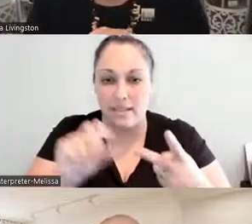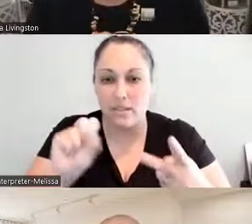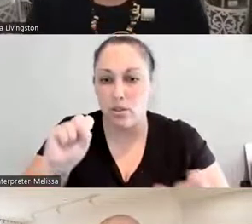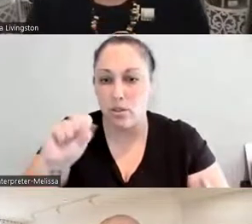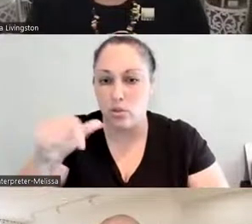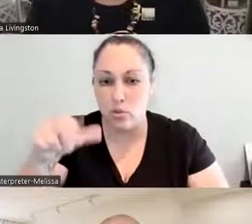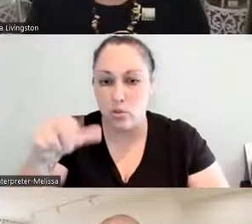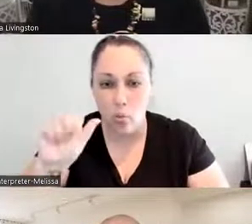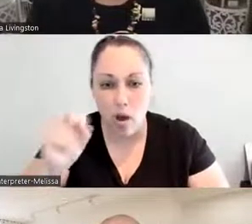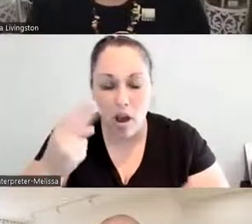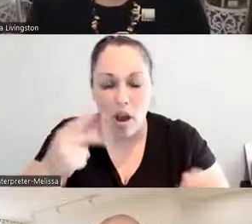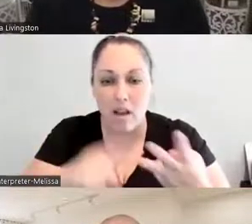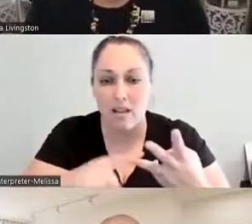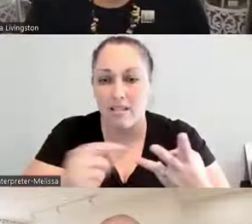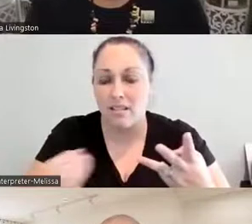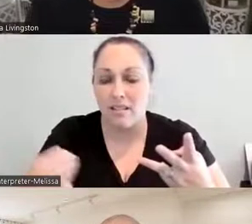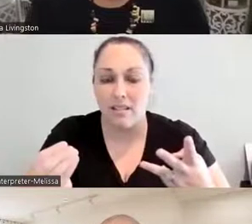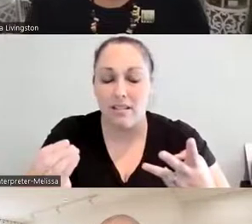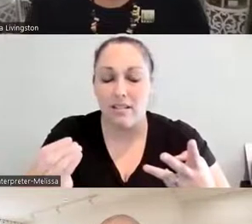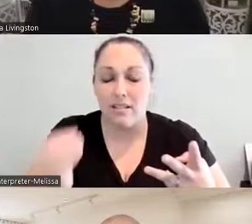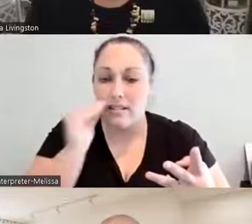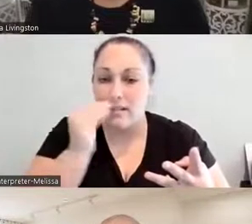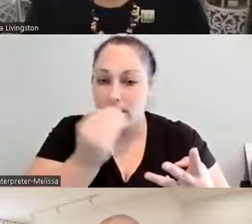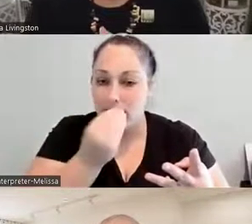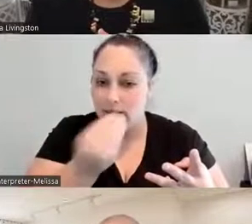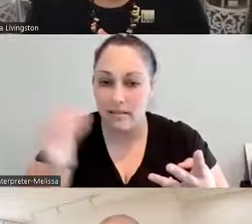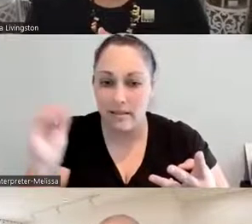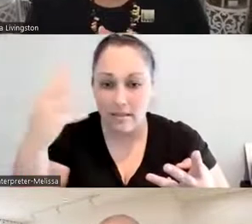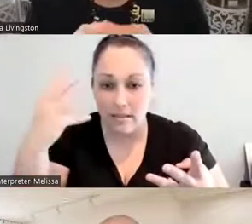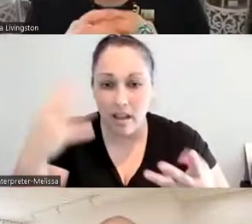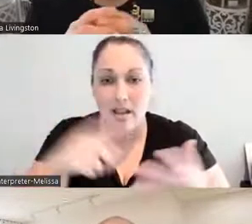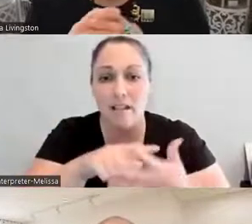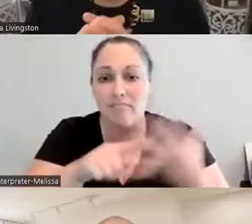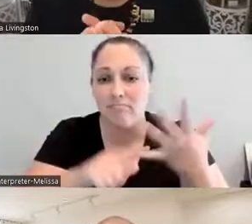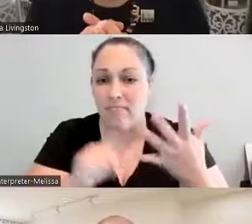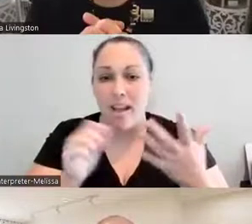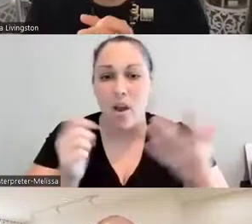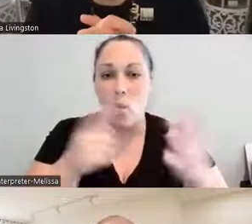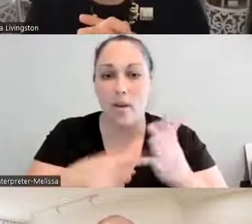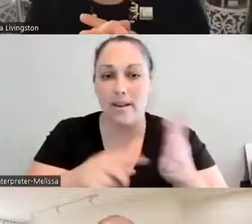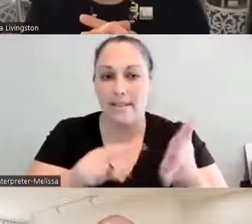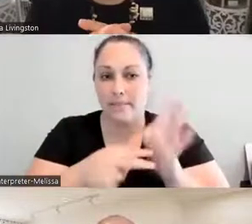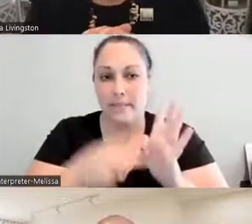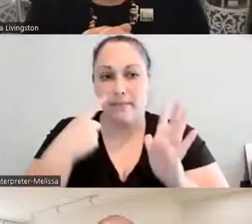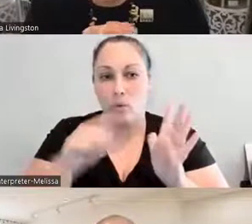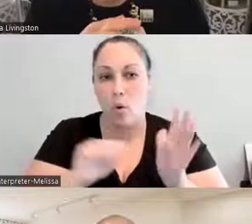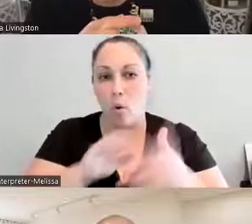our spaces, in our balconies, in our gardens, in your office.